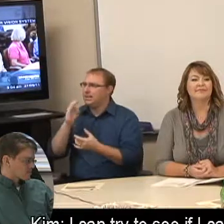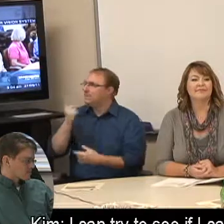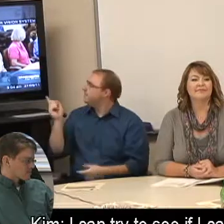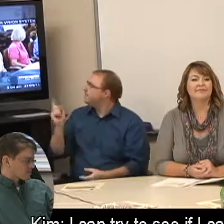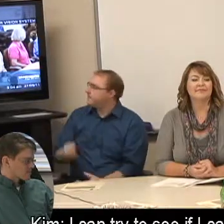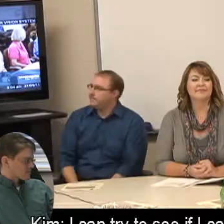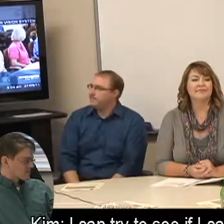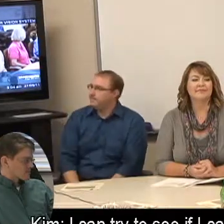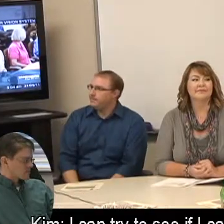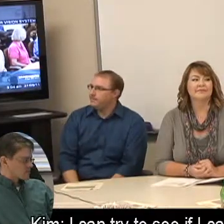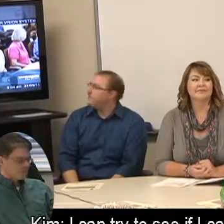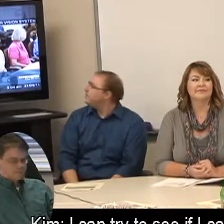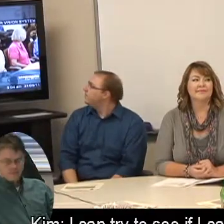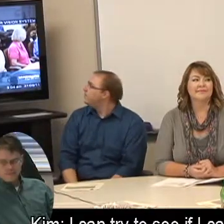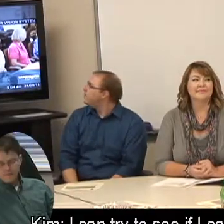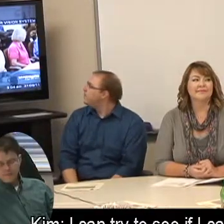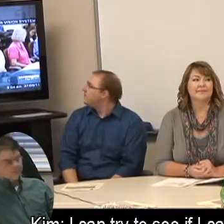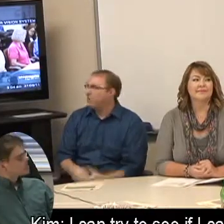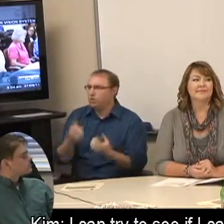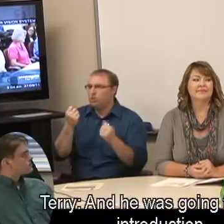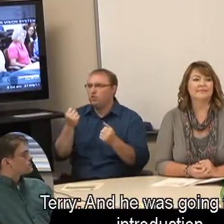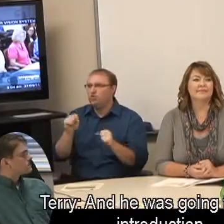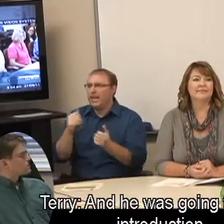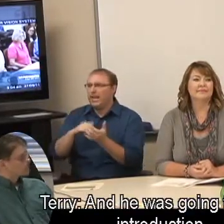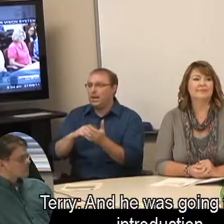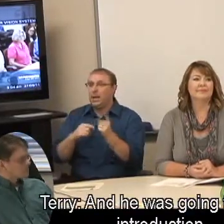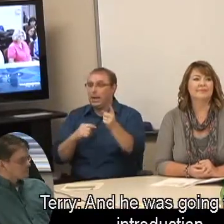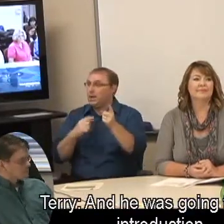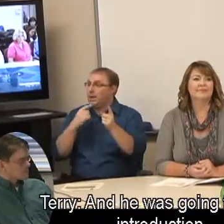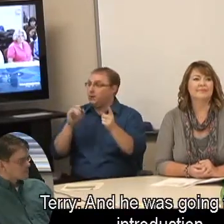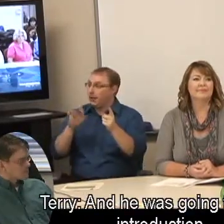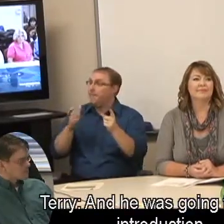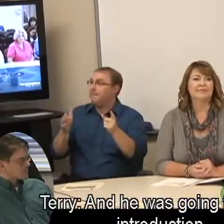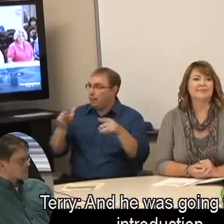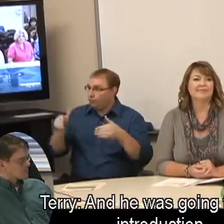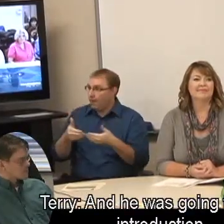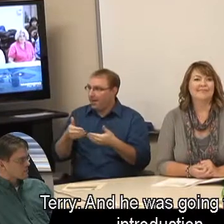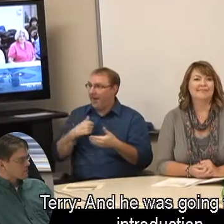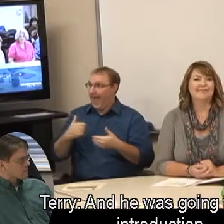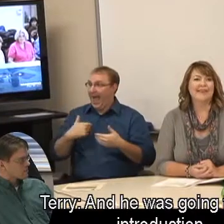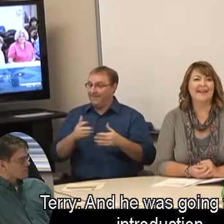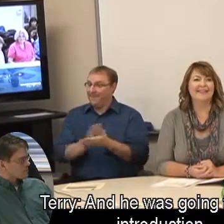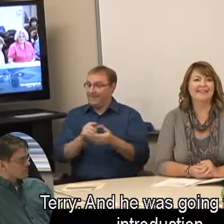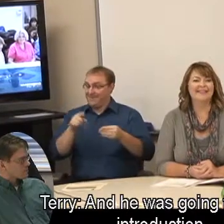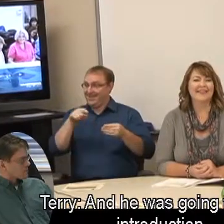Kim: I can try to see if I can get him. Terry: And he was going to do the introduction,